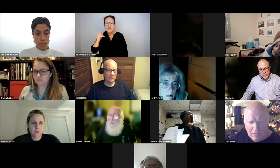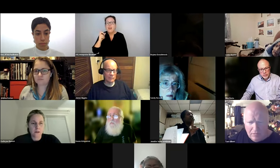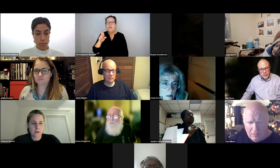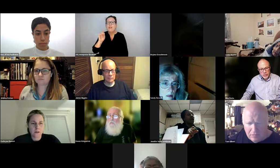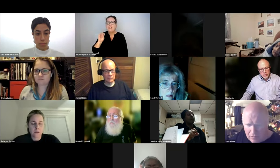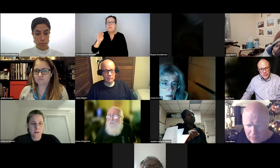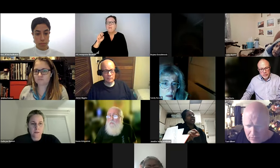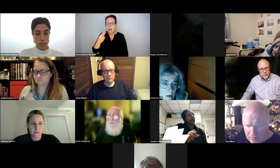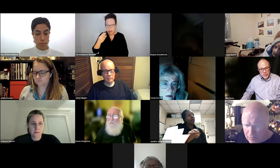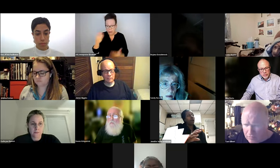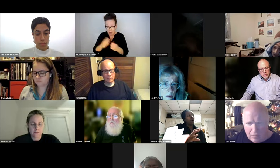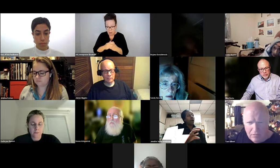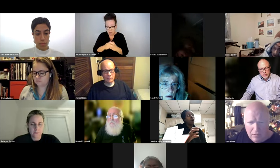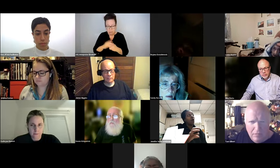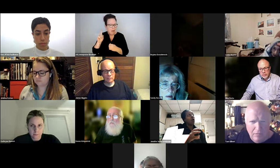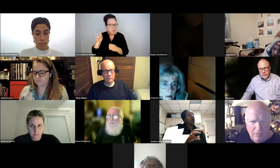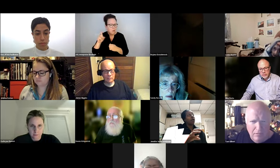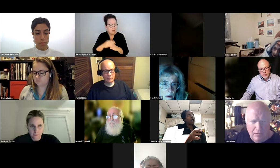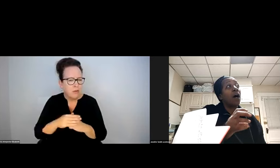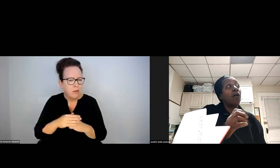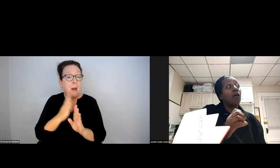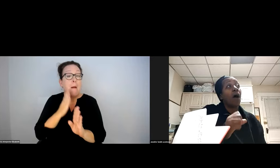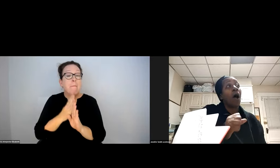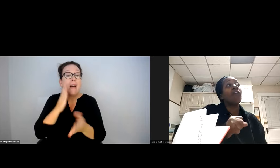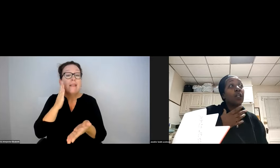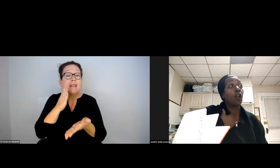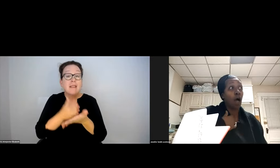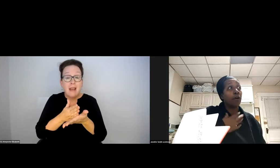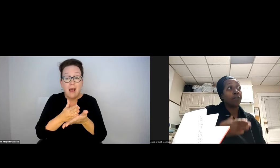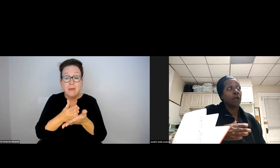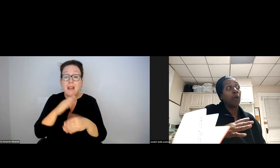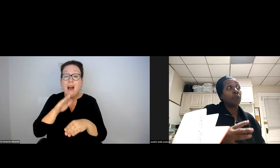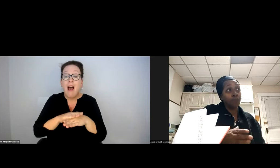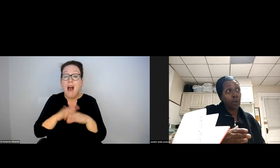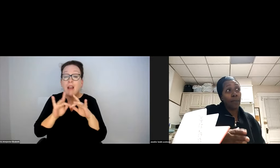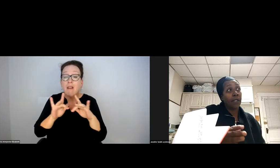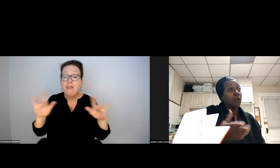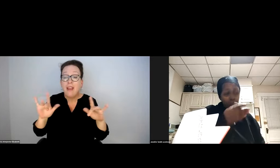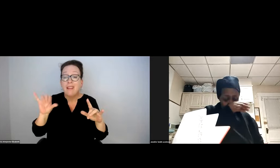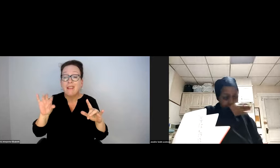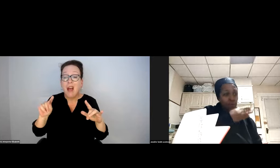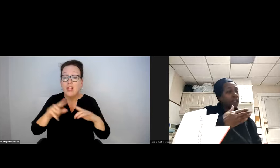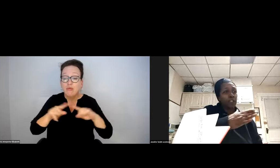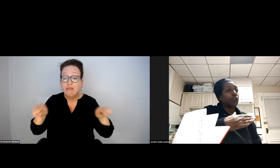THANKS, KAT. QUESTION. JENNIFER SMITH WORKMAN.